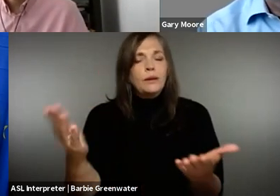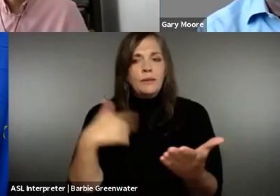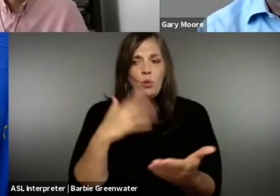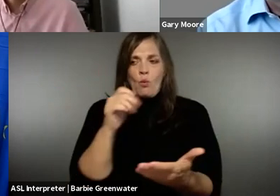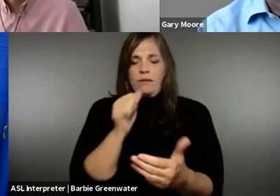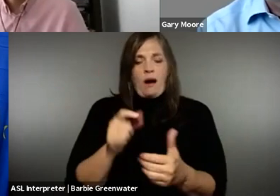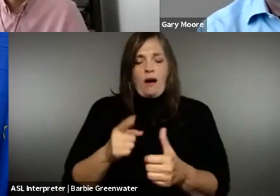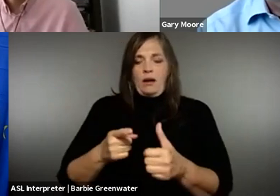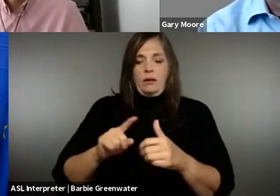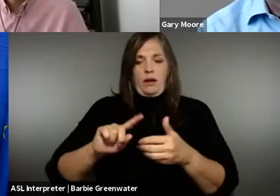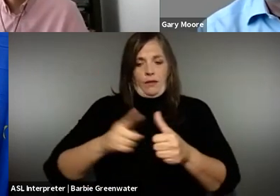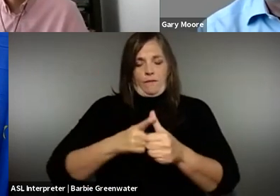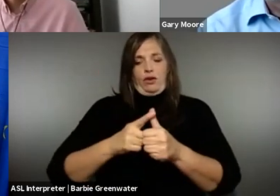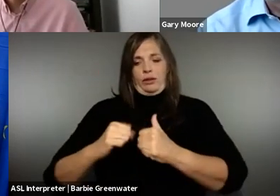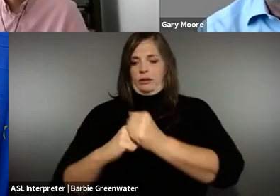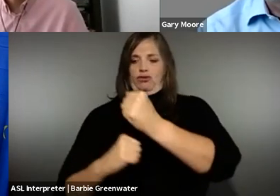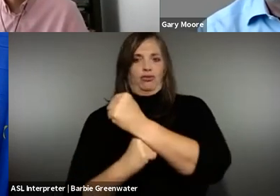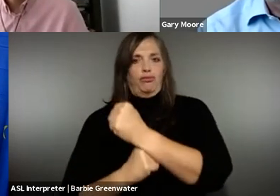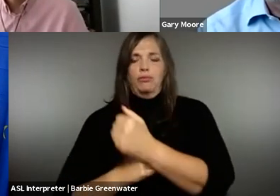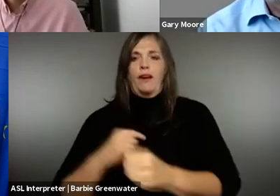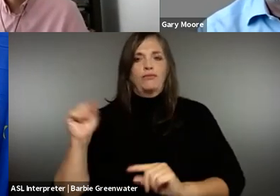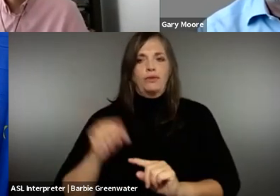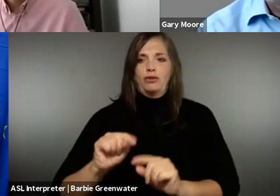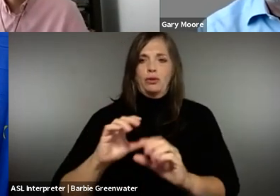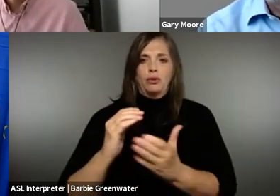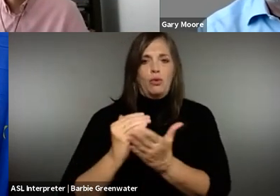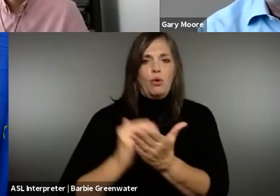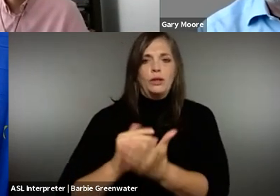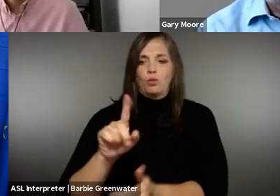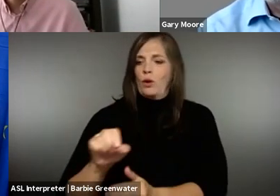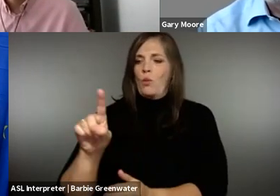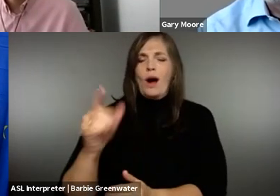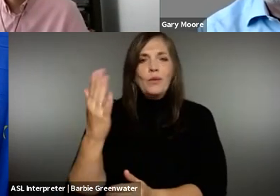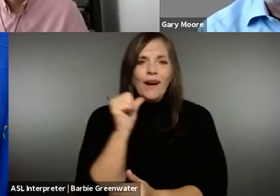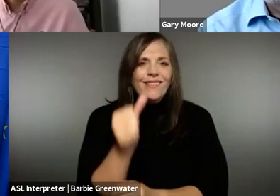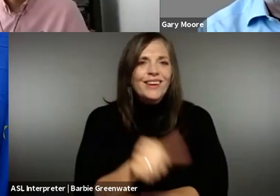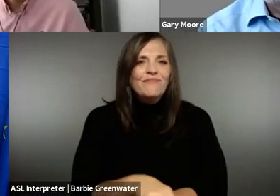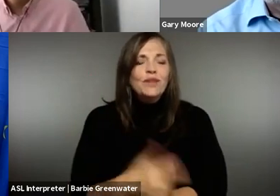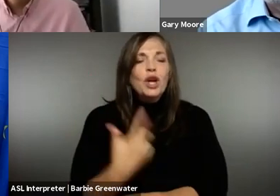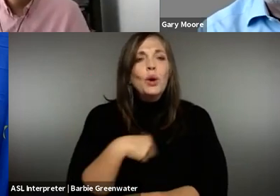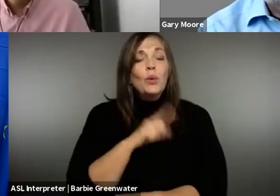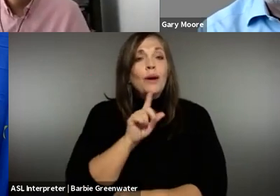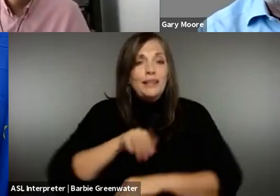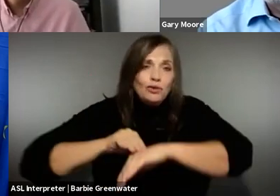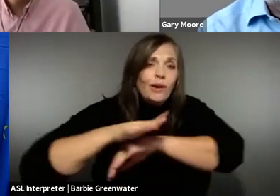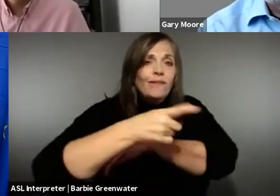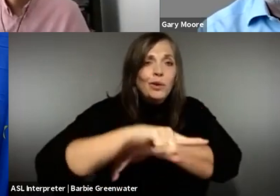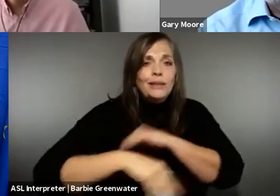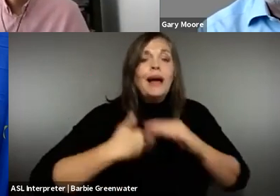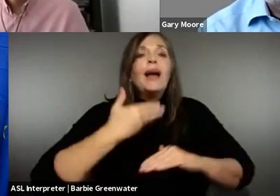ICT course or bootleg camp and stuff. IAAP does brilliant professional training. Some others do as well. But really we need